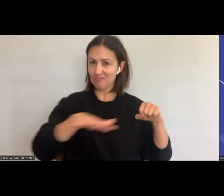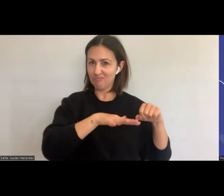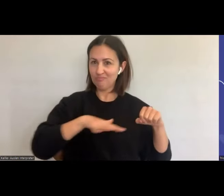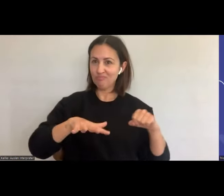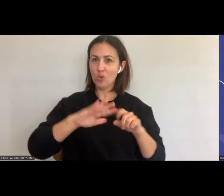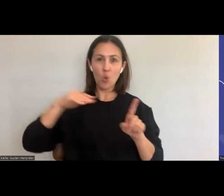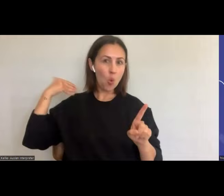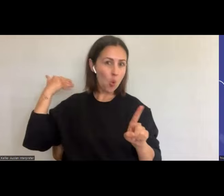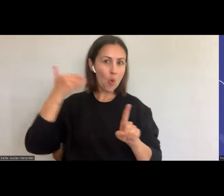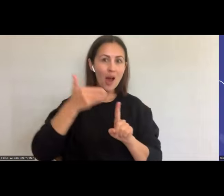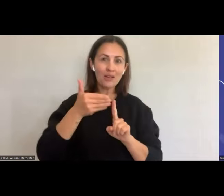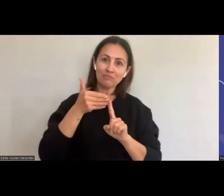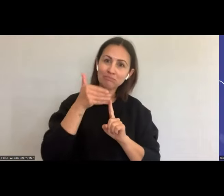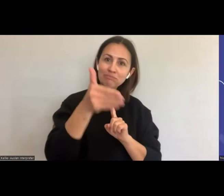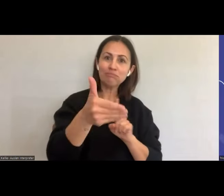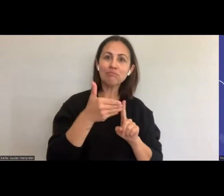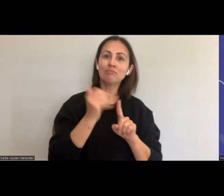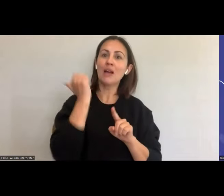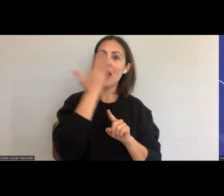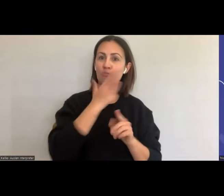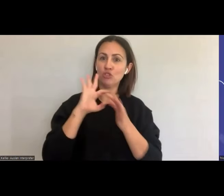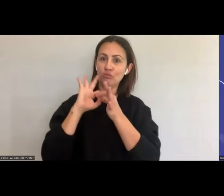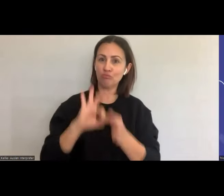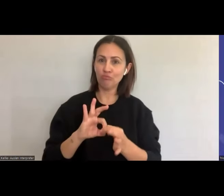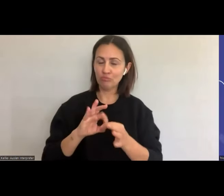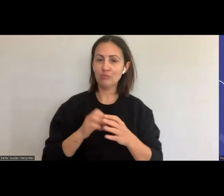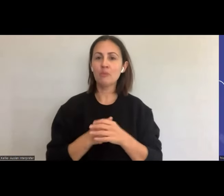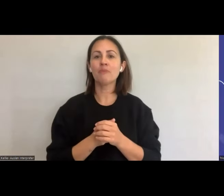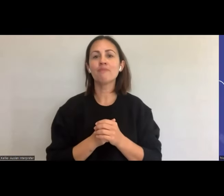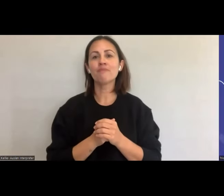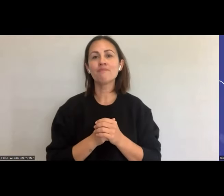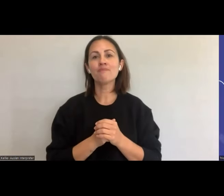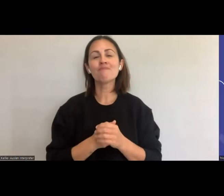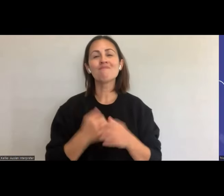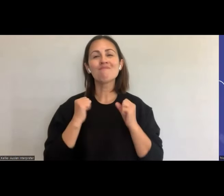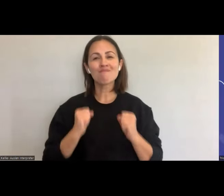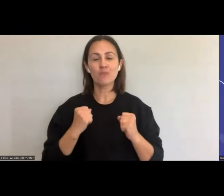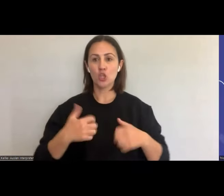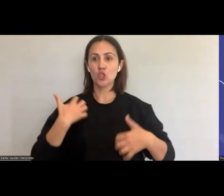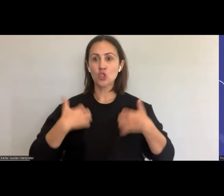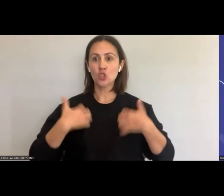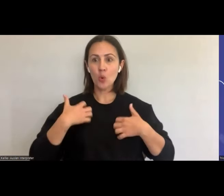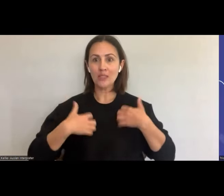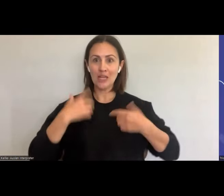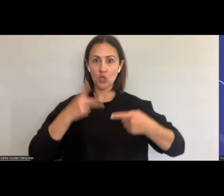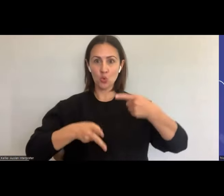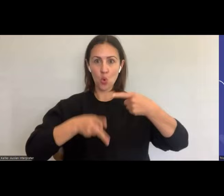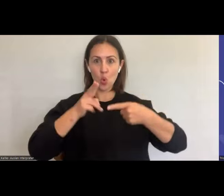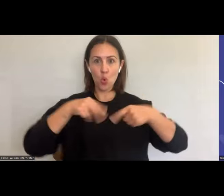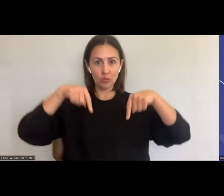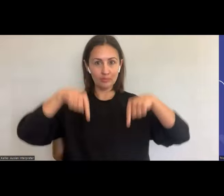So as I said a little earlier, we're so excited to be launching our refresh strategy for the Loddon